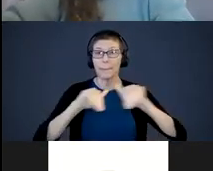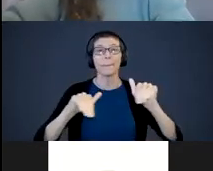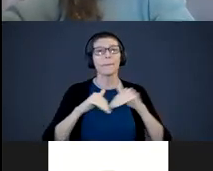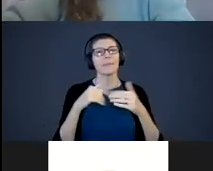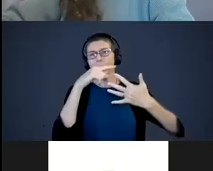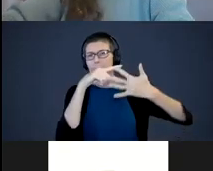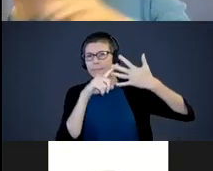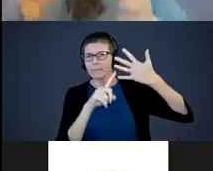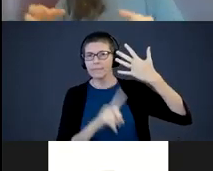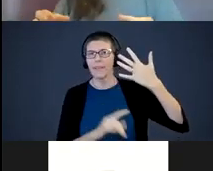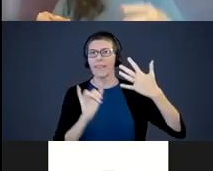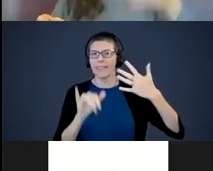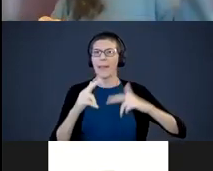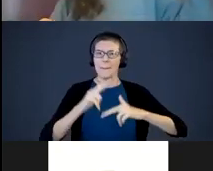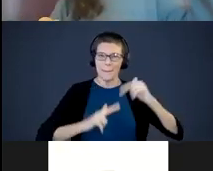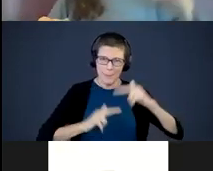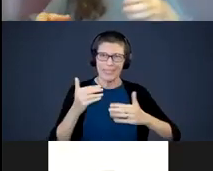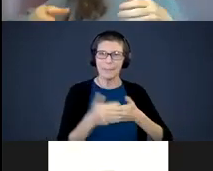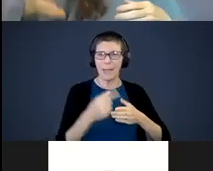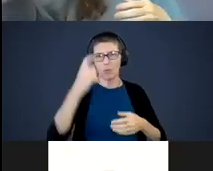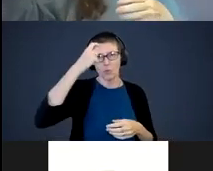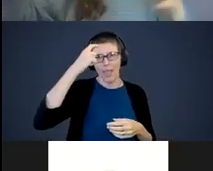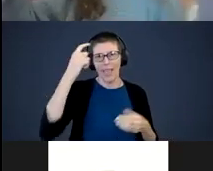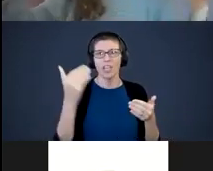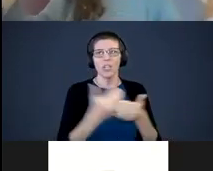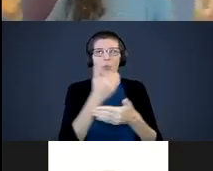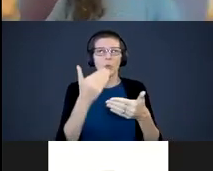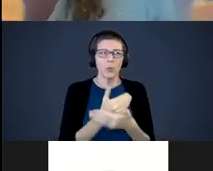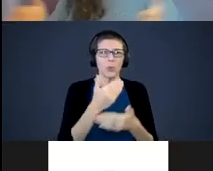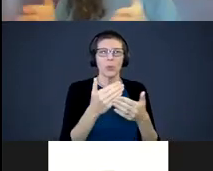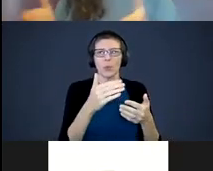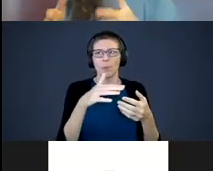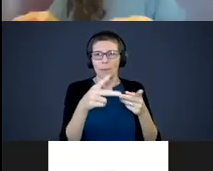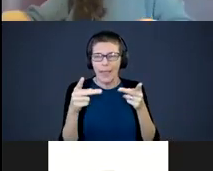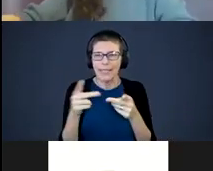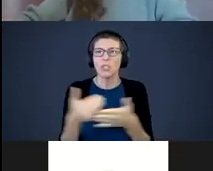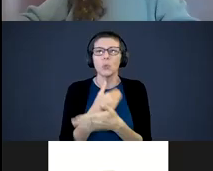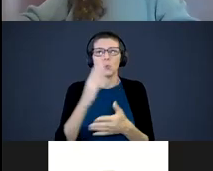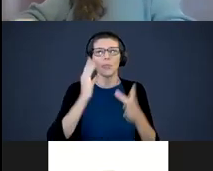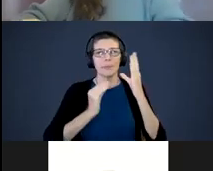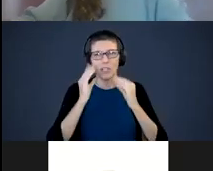build your baby's brain. These new places and experiences and finding a way to connect it